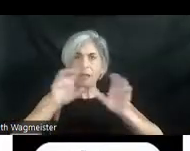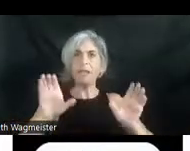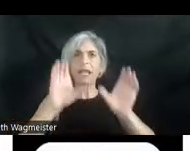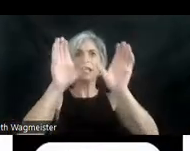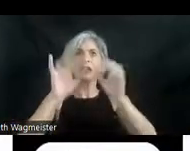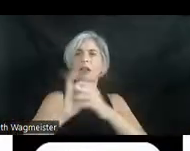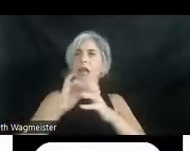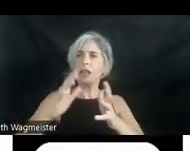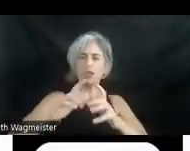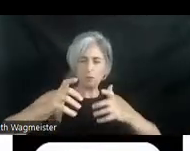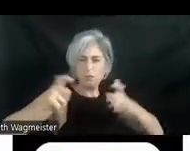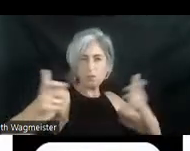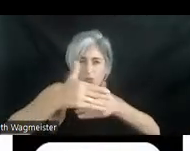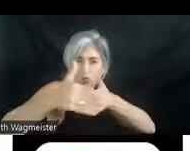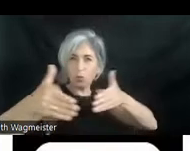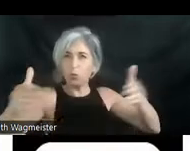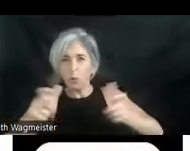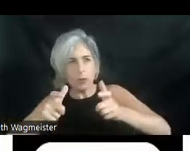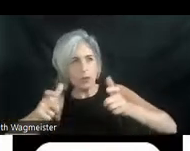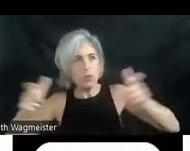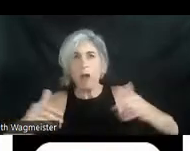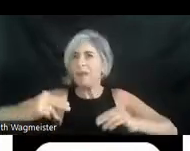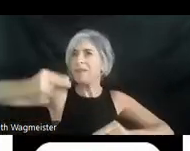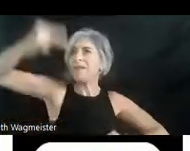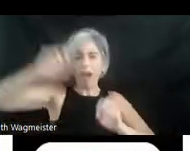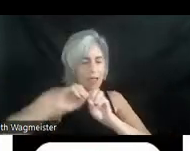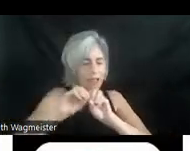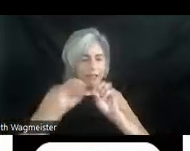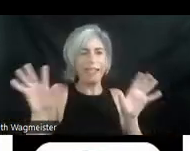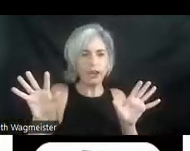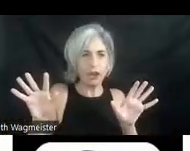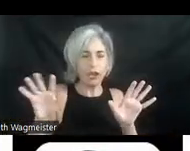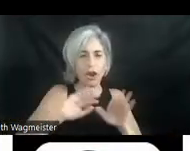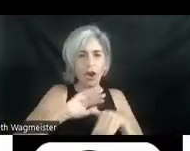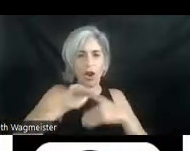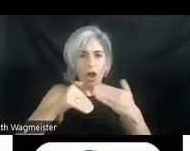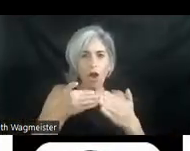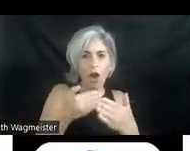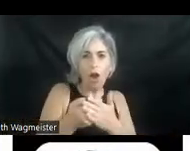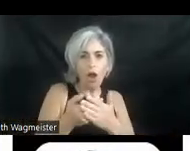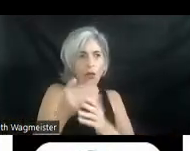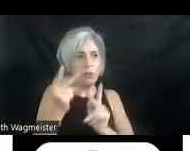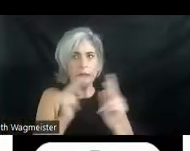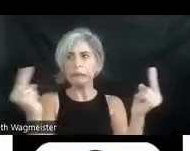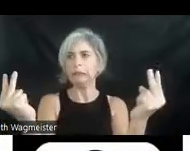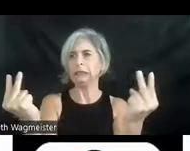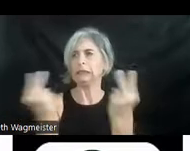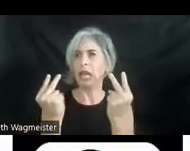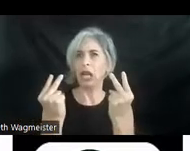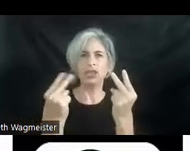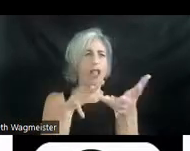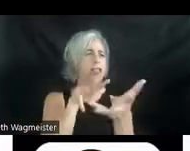the grandest room as wide and high and clear. All paths, stairs, landings in the castle